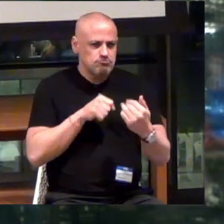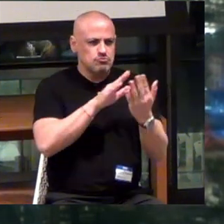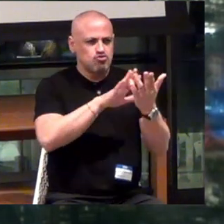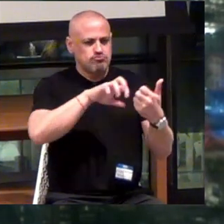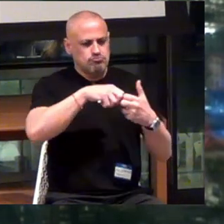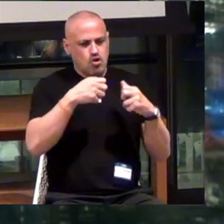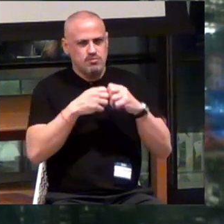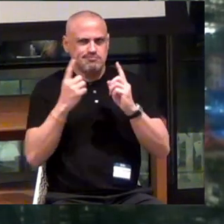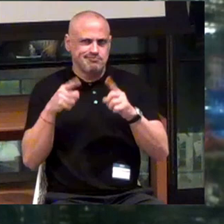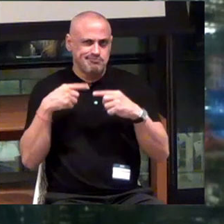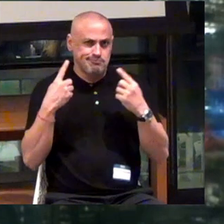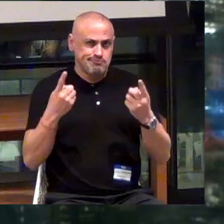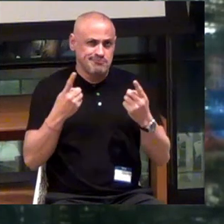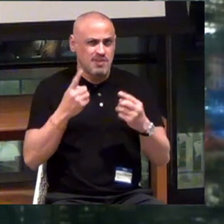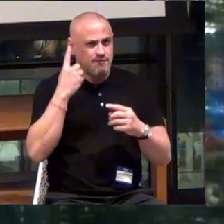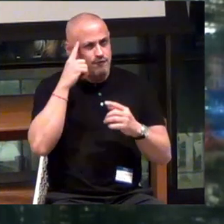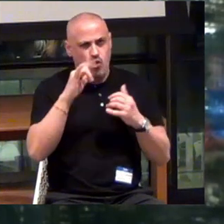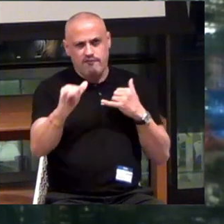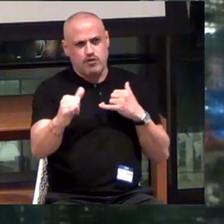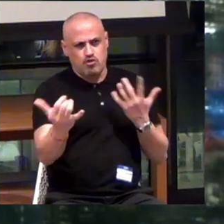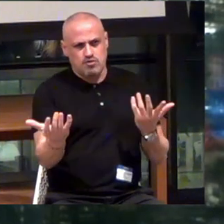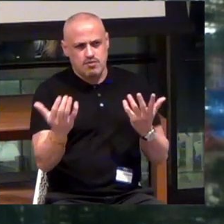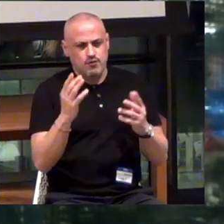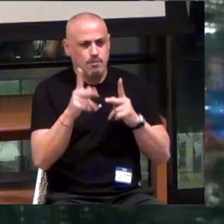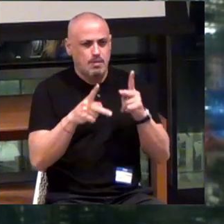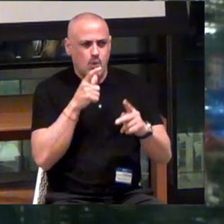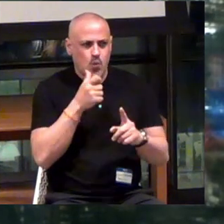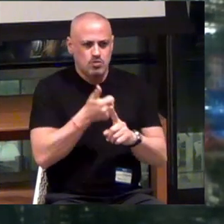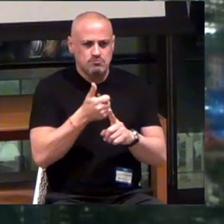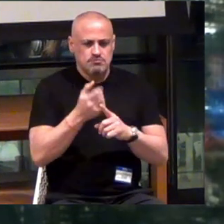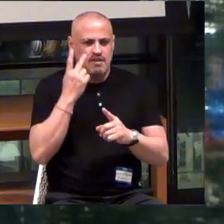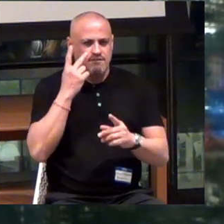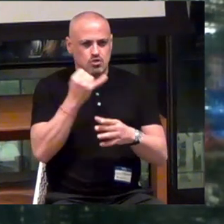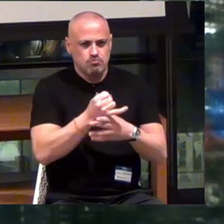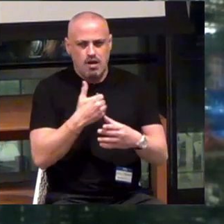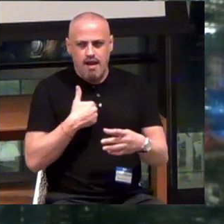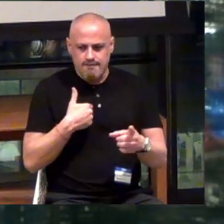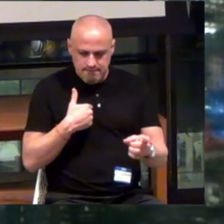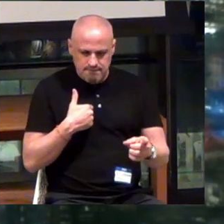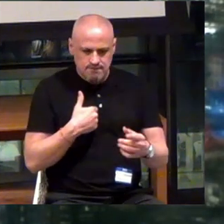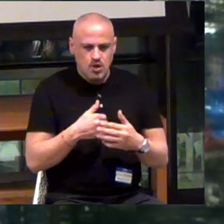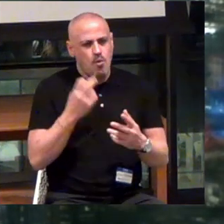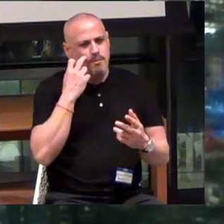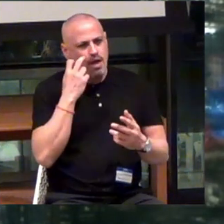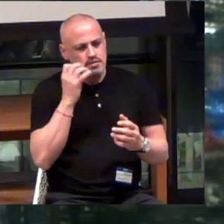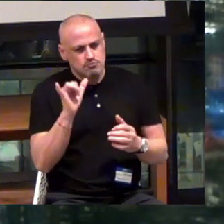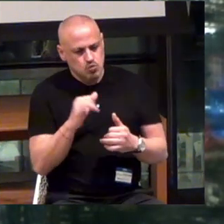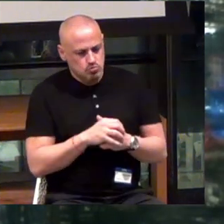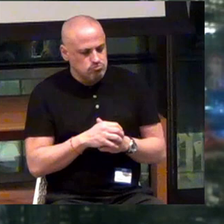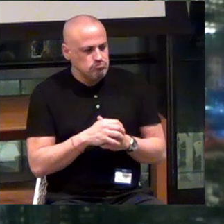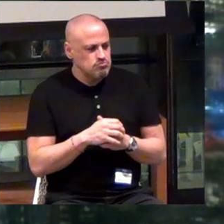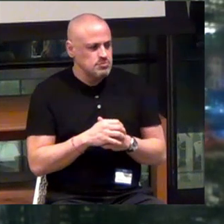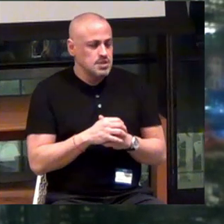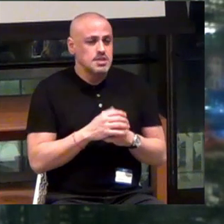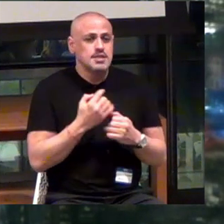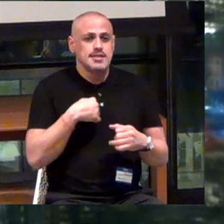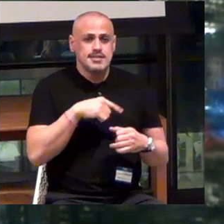have existed forever. For folks with visual impairments or blindness. We're investors.